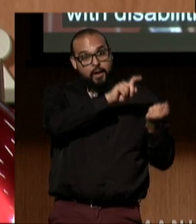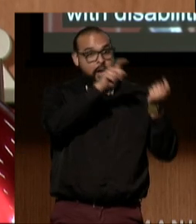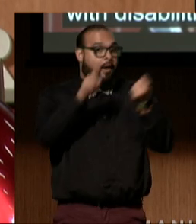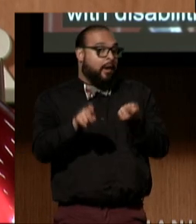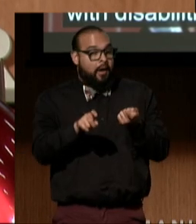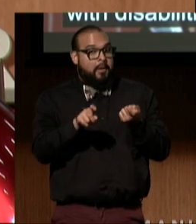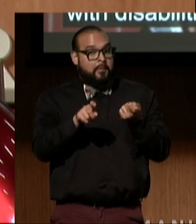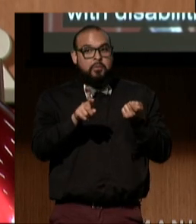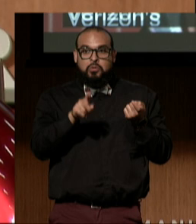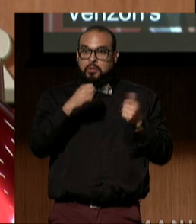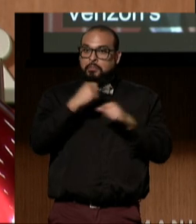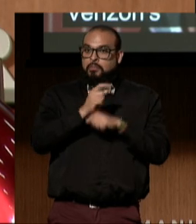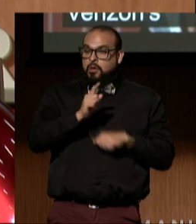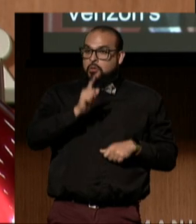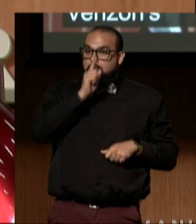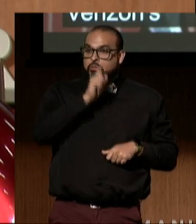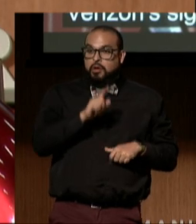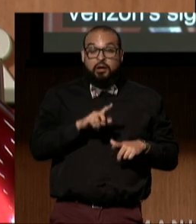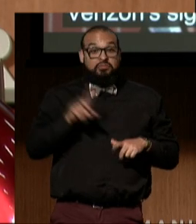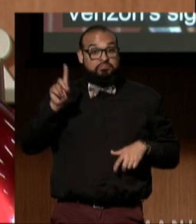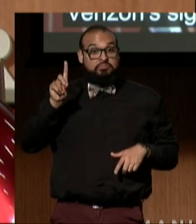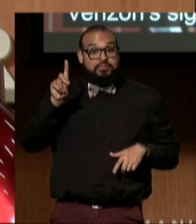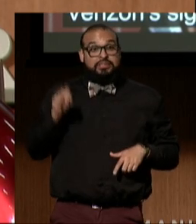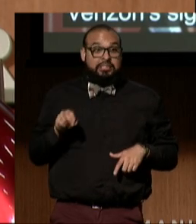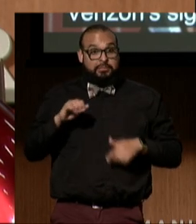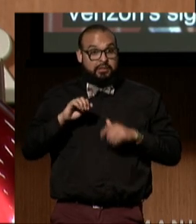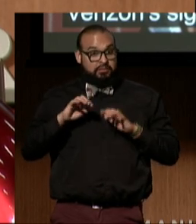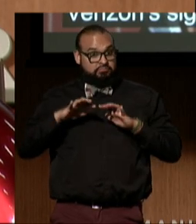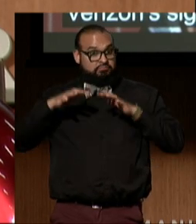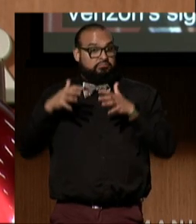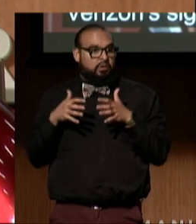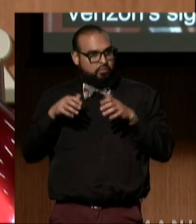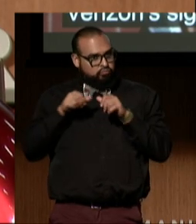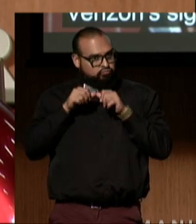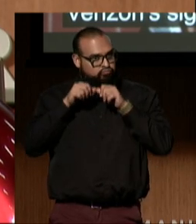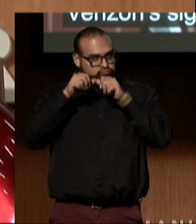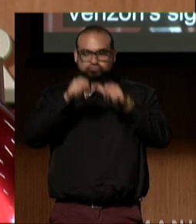to ensuring that the disability collection continues